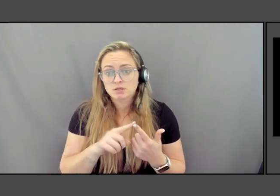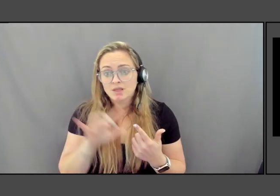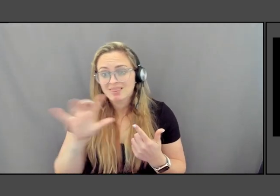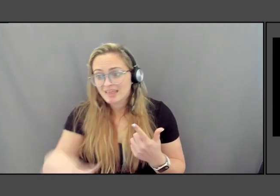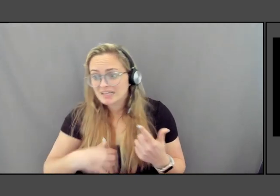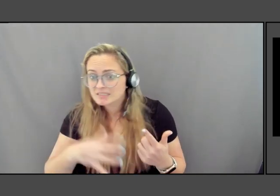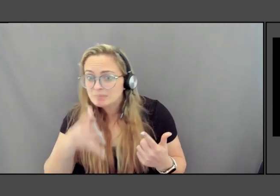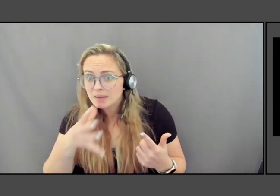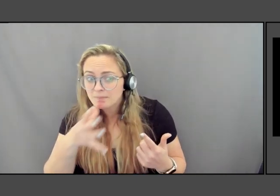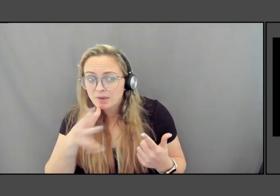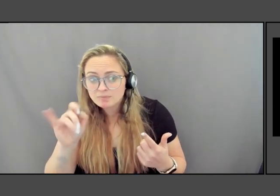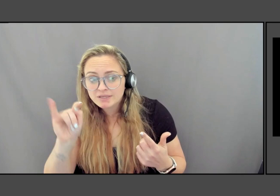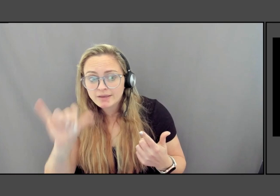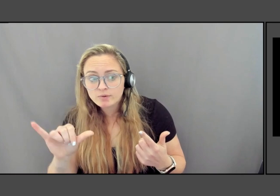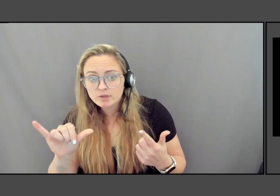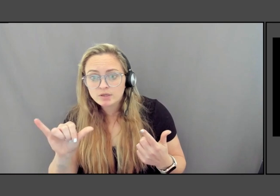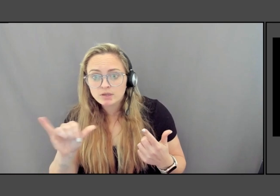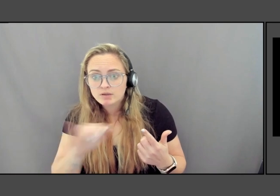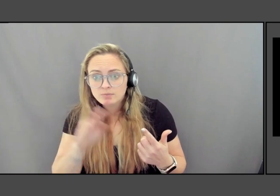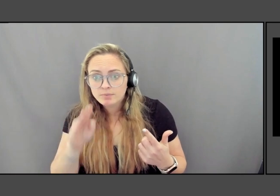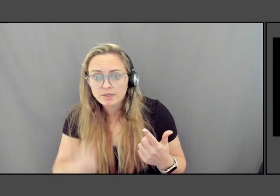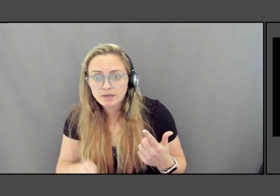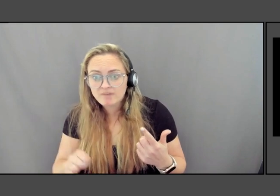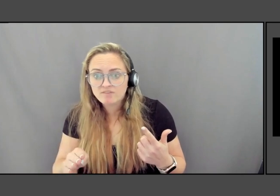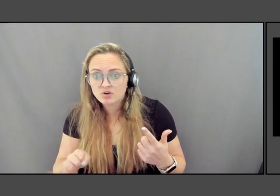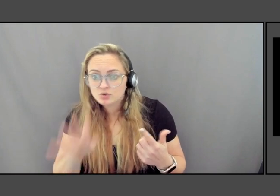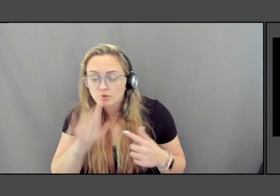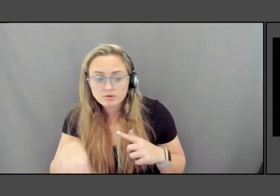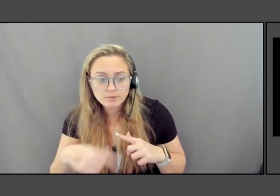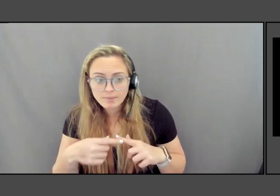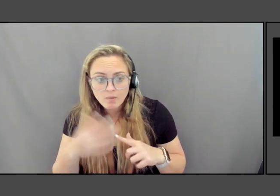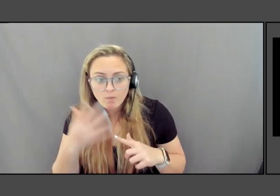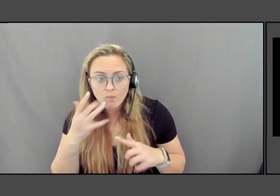But she never talked about why they left Alabama